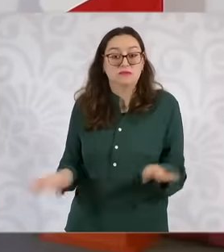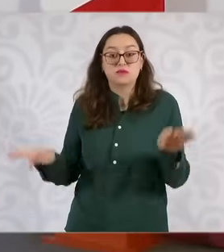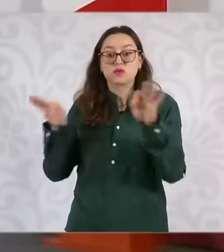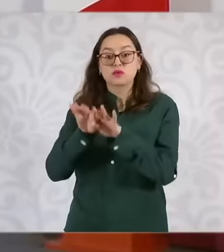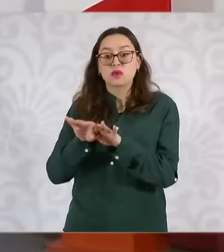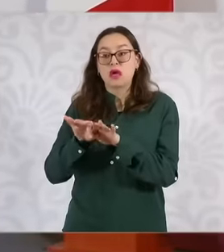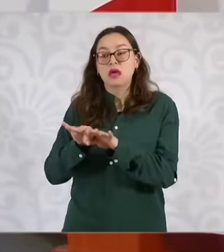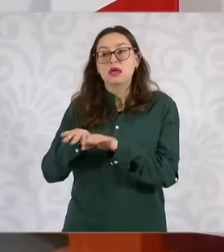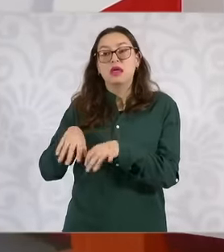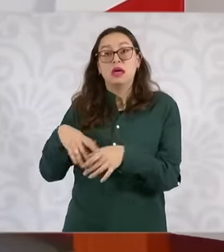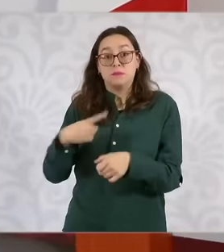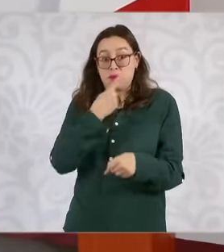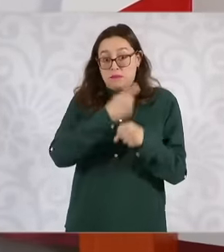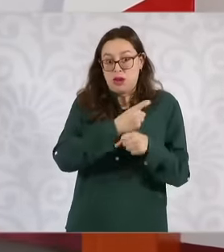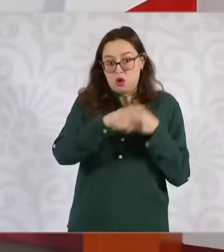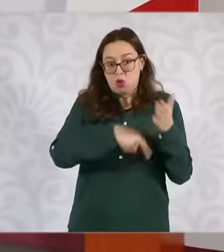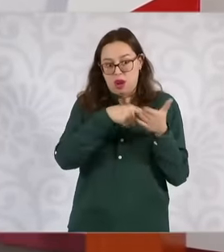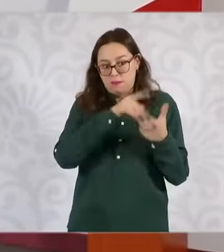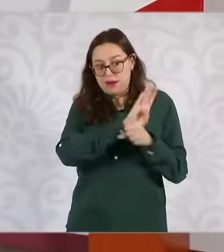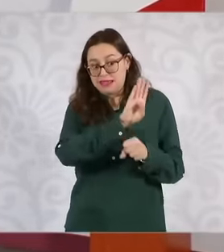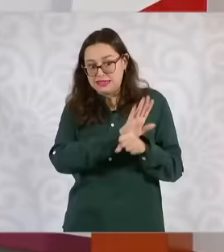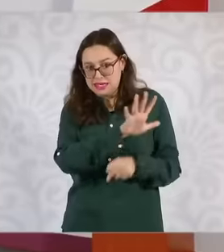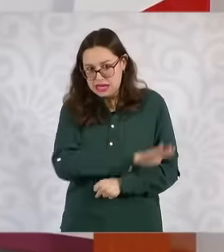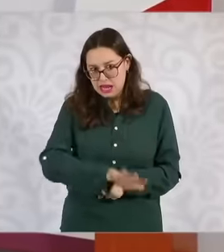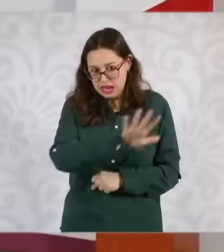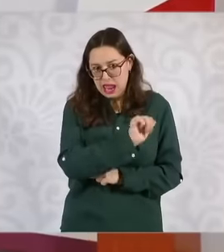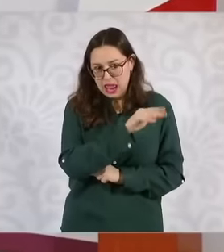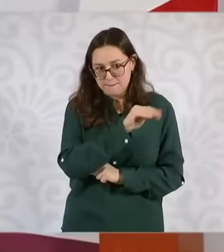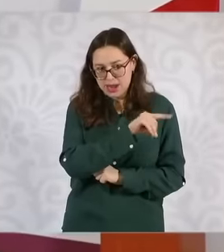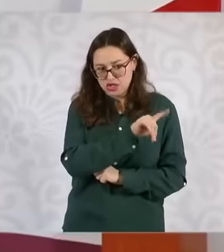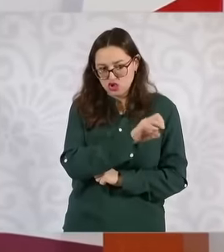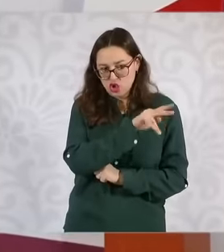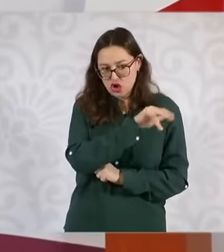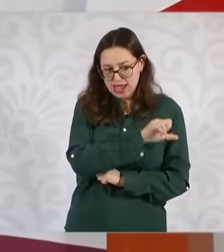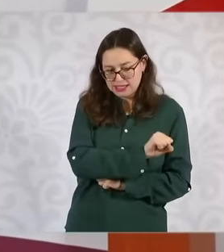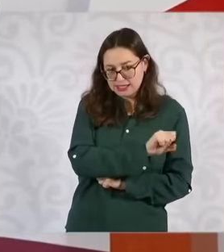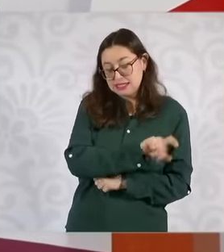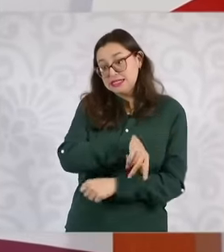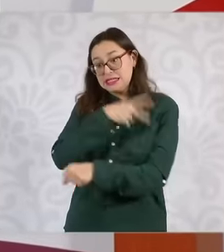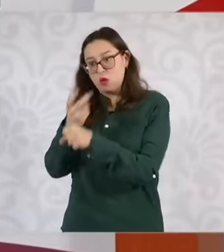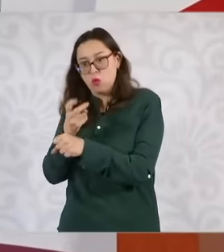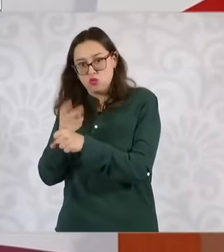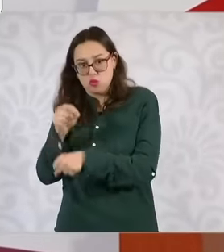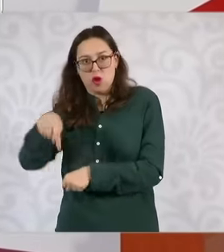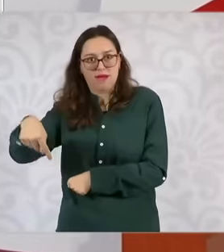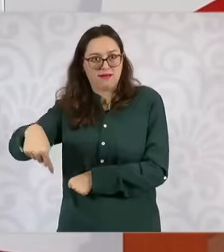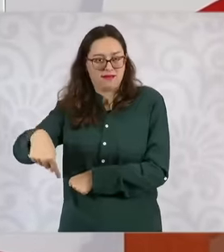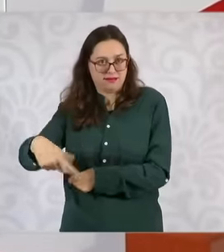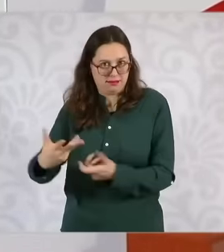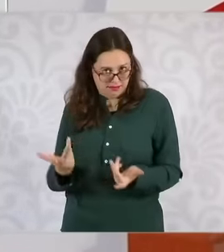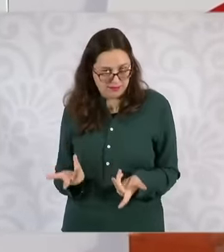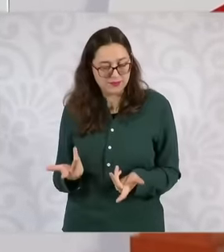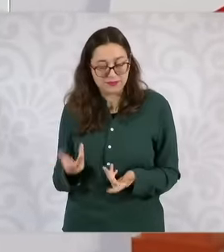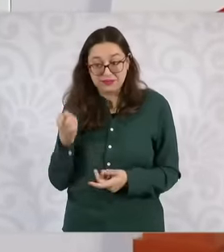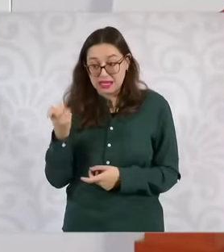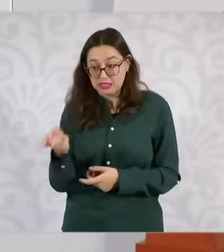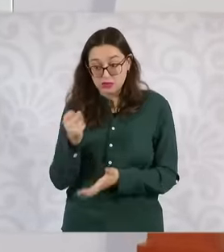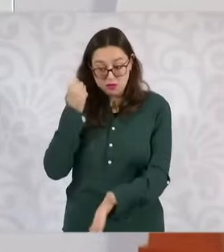Amazon. Once a protected natural area is decreed, what is required is